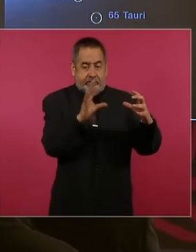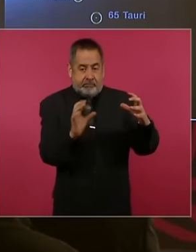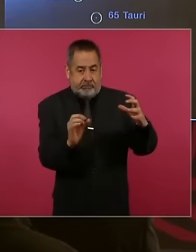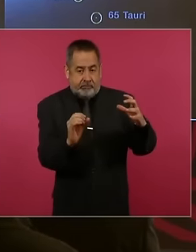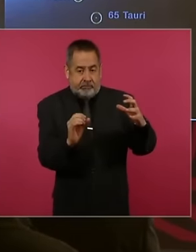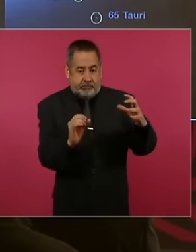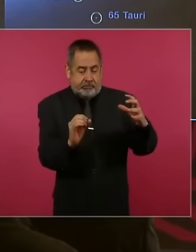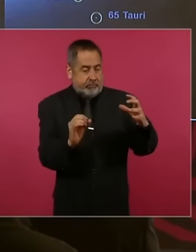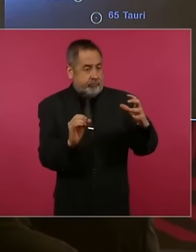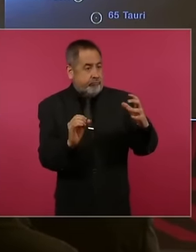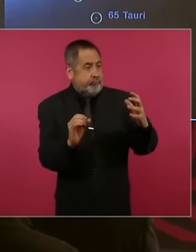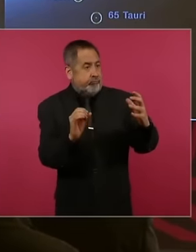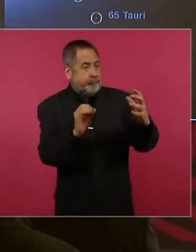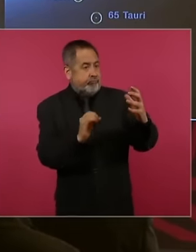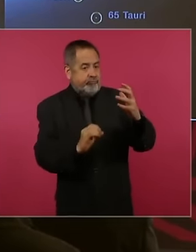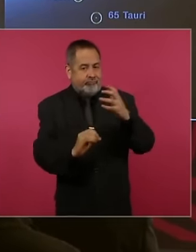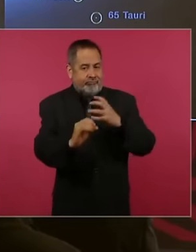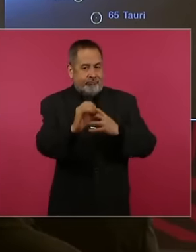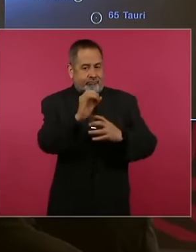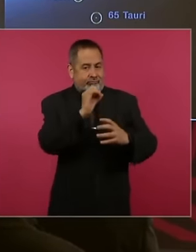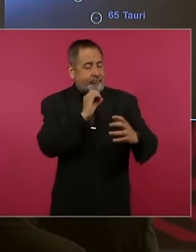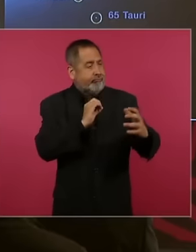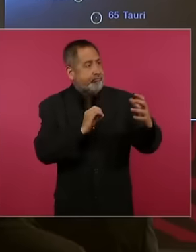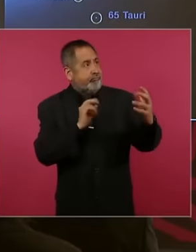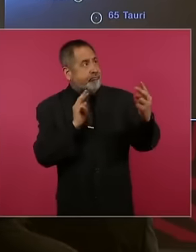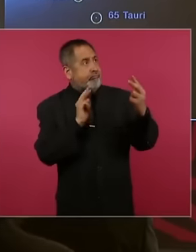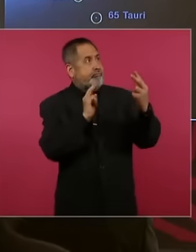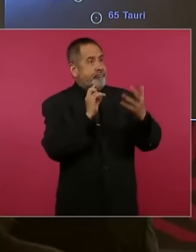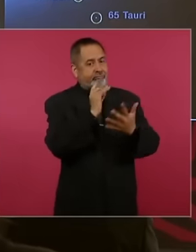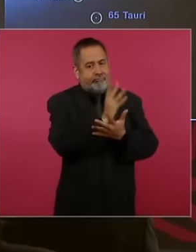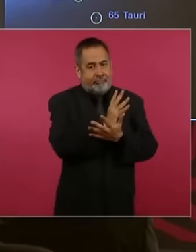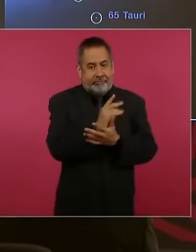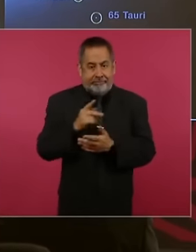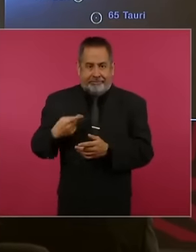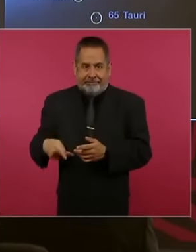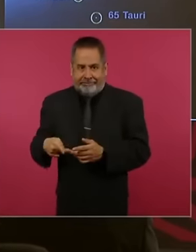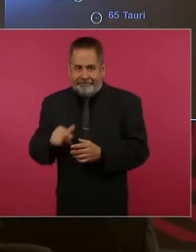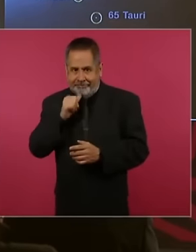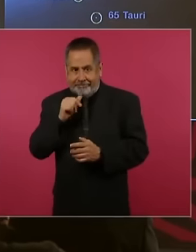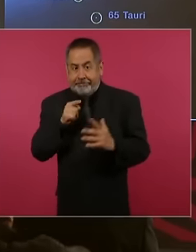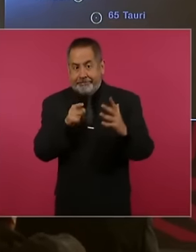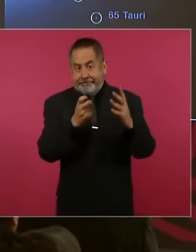and not necessarily on Earth, of course. We are really saying I consider that we are very